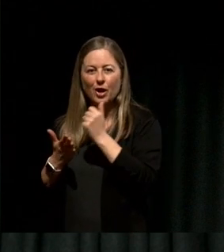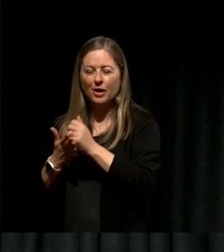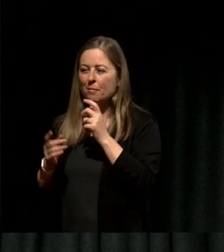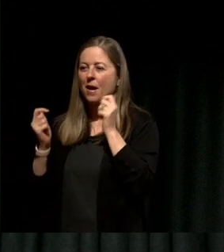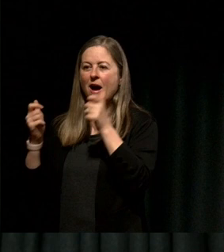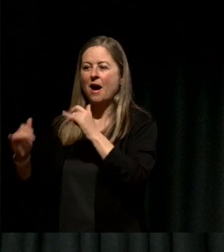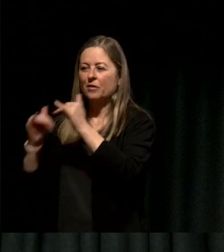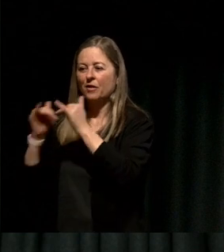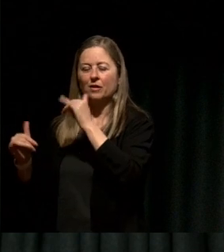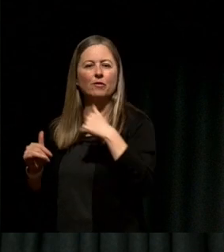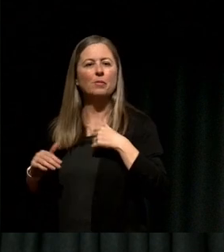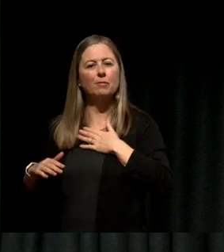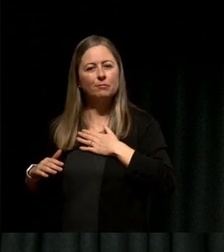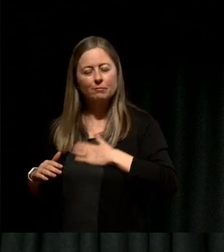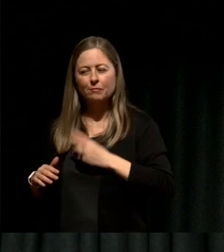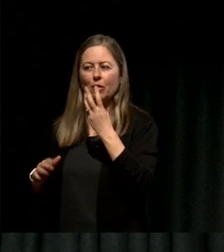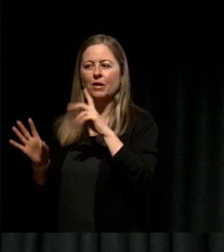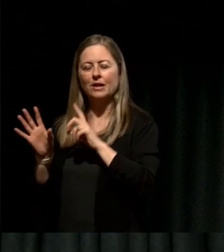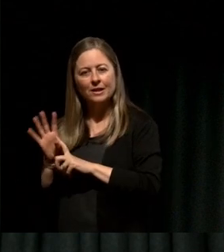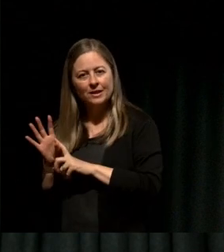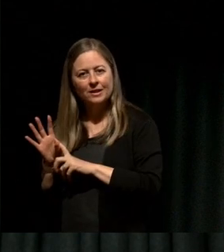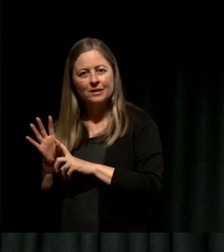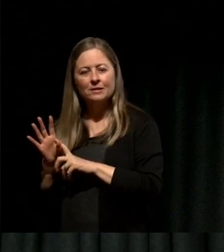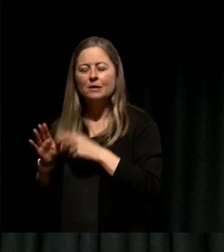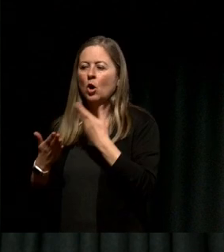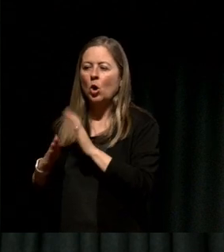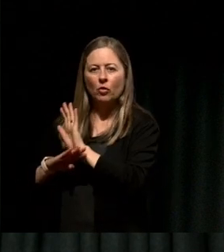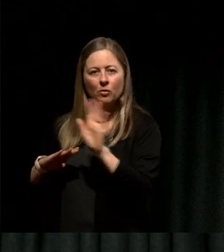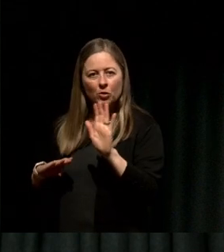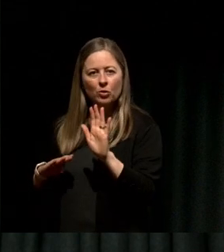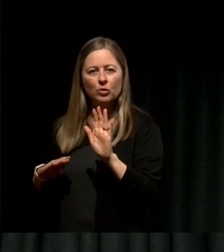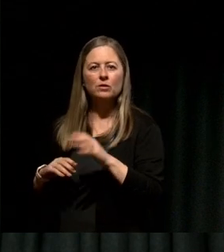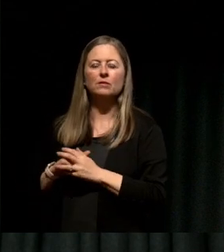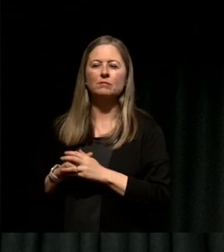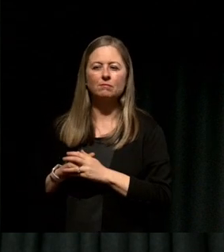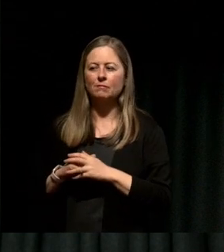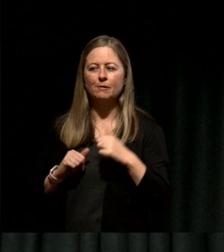But after a year on the board I loved walking into that room every single day, every single